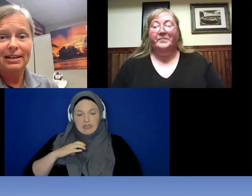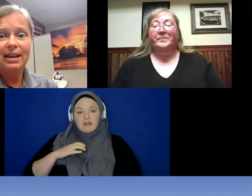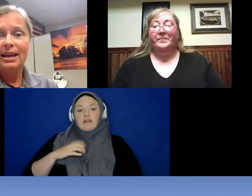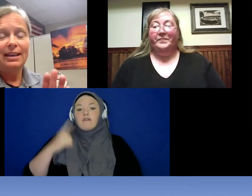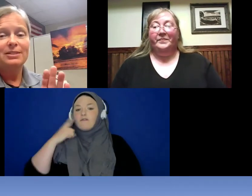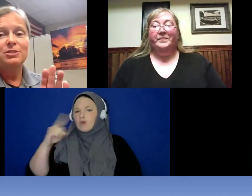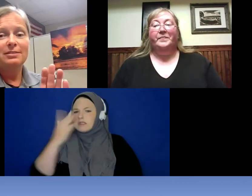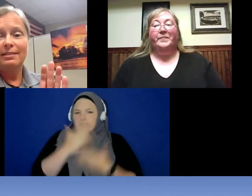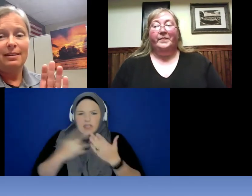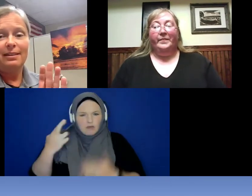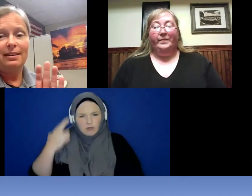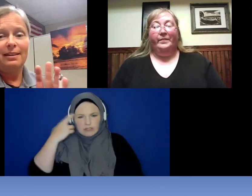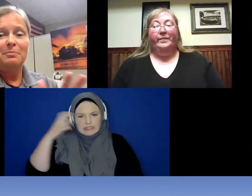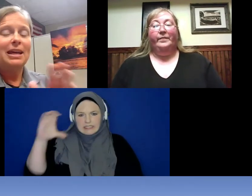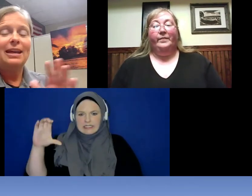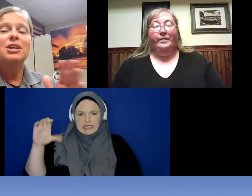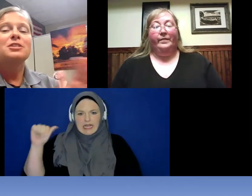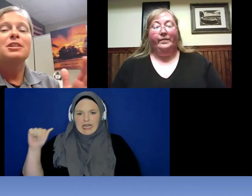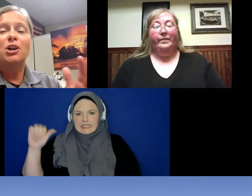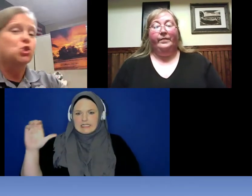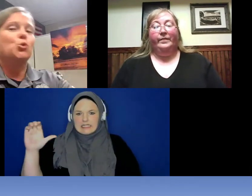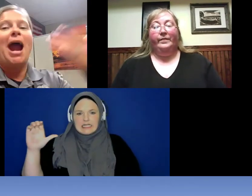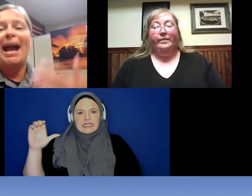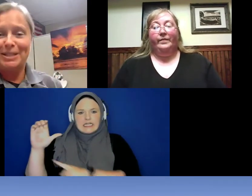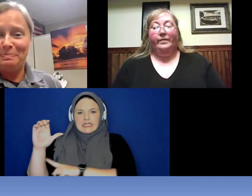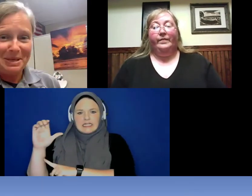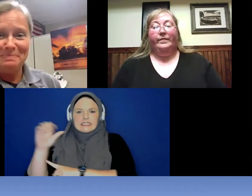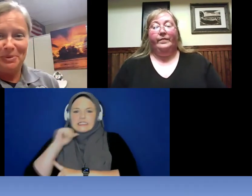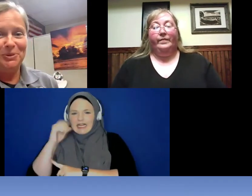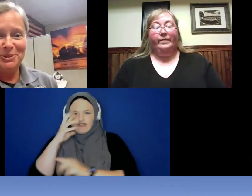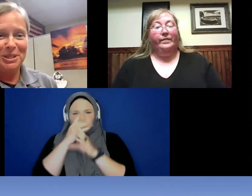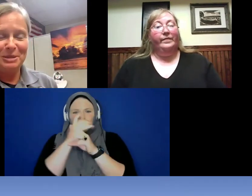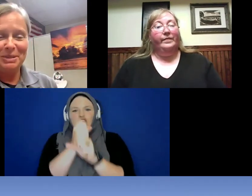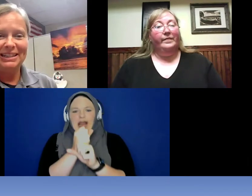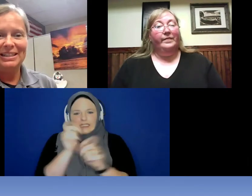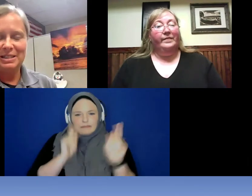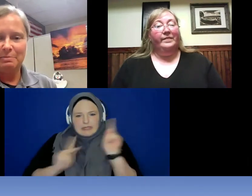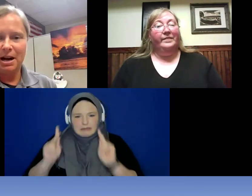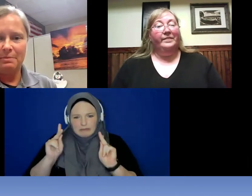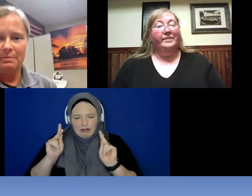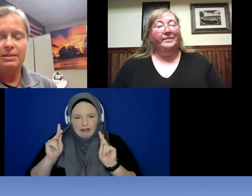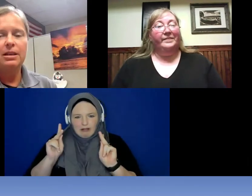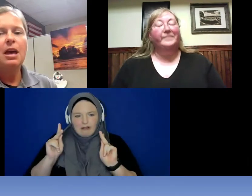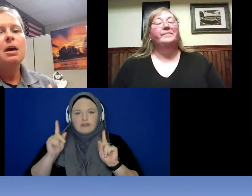, it's -- it doesn't attract people to the police department.